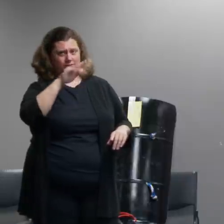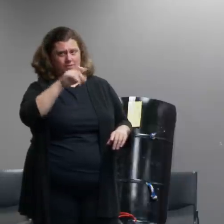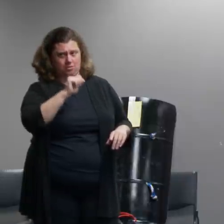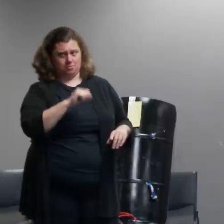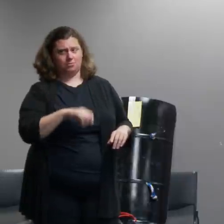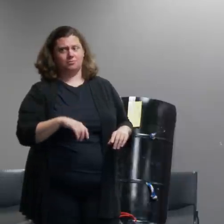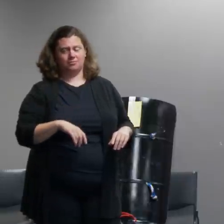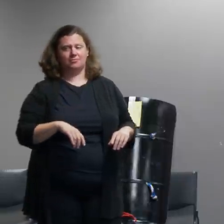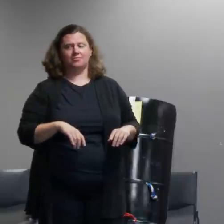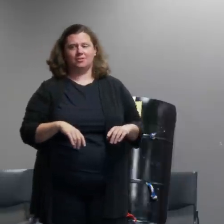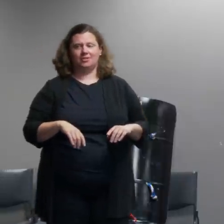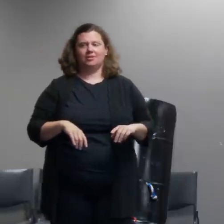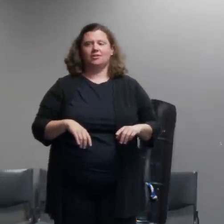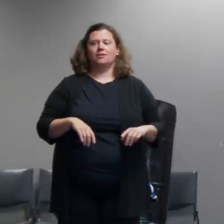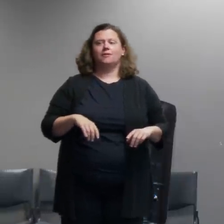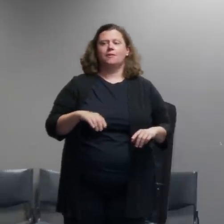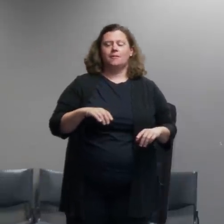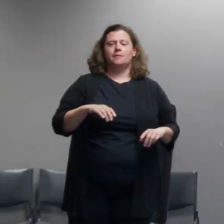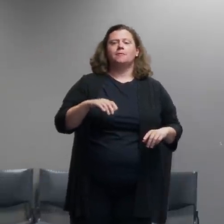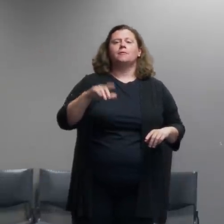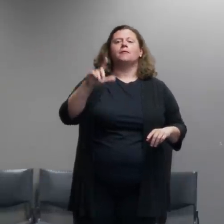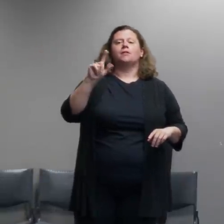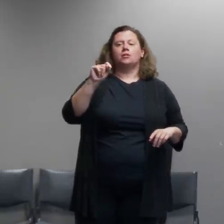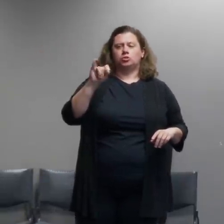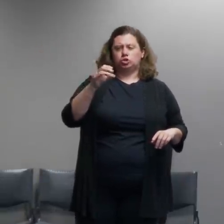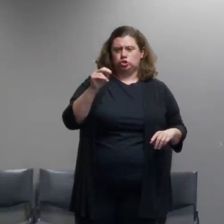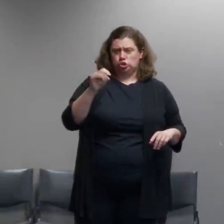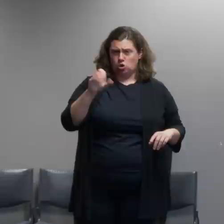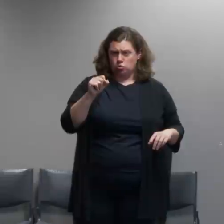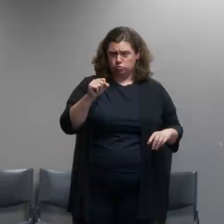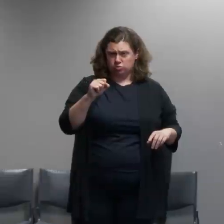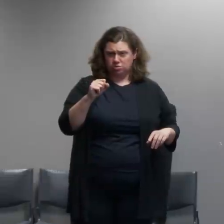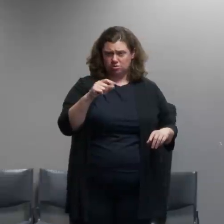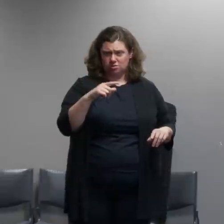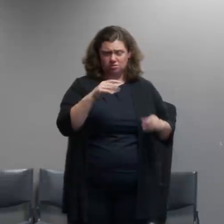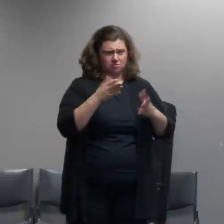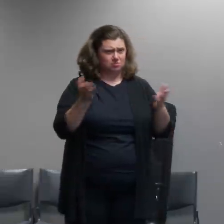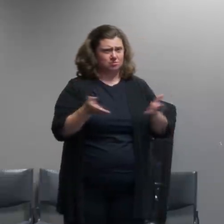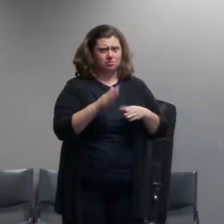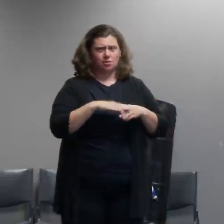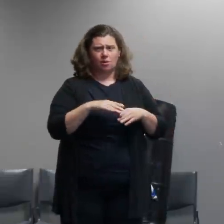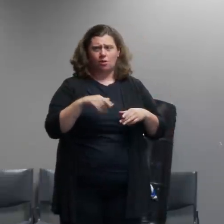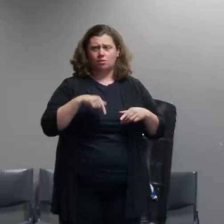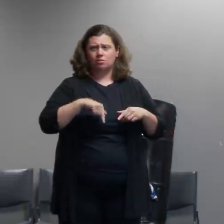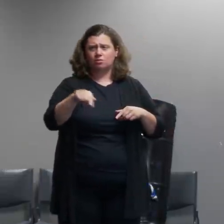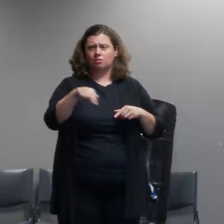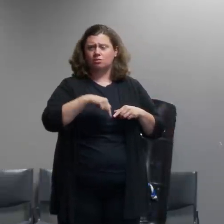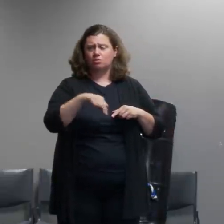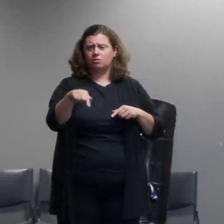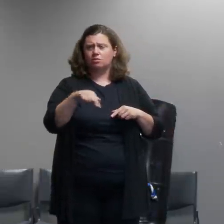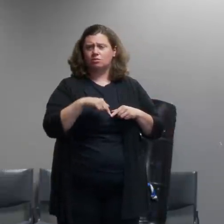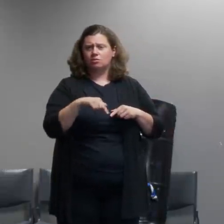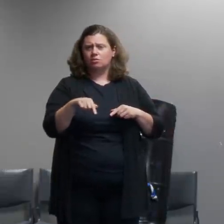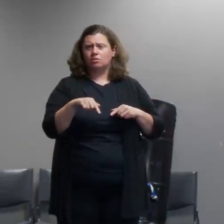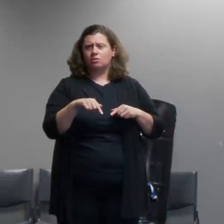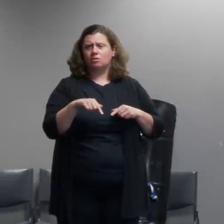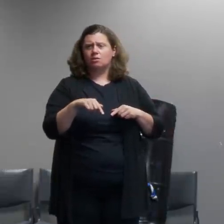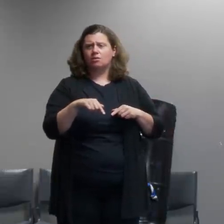that on city streets ppb is in the lead and it sounds like from what you're saying right now that's not the case so if federal officers and portland police